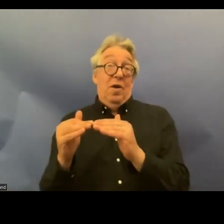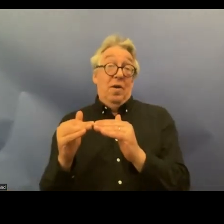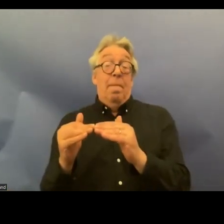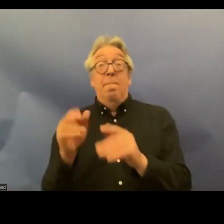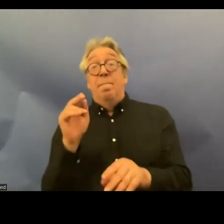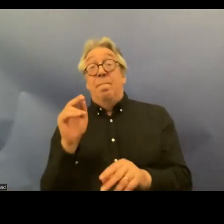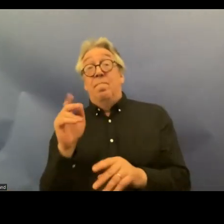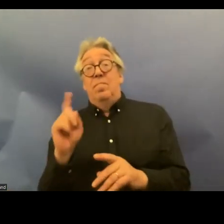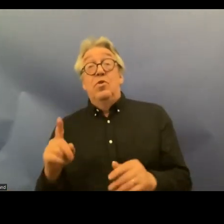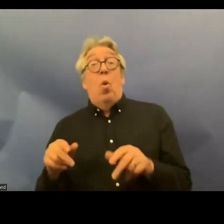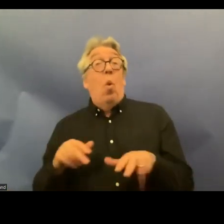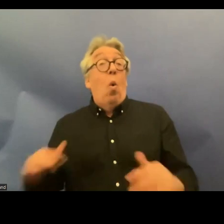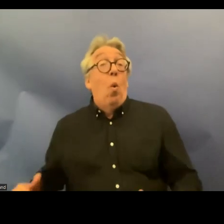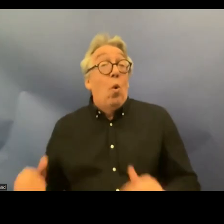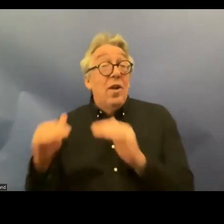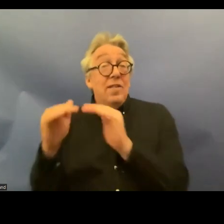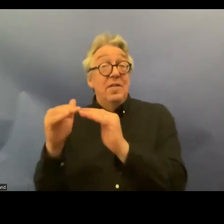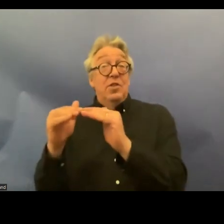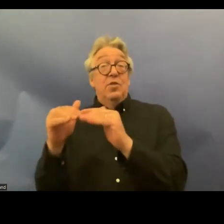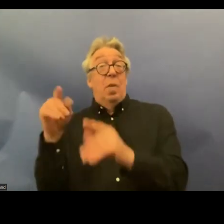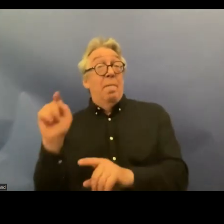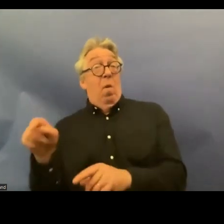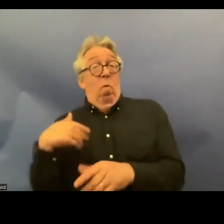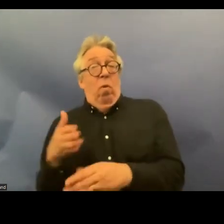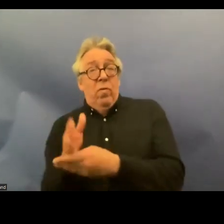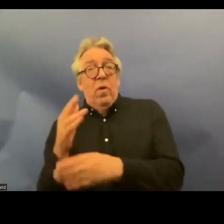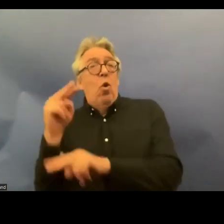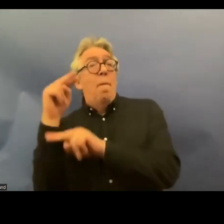of organizations of persons with disabilities uh monitoring is one of the